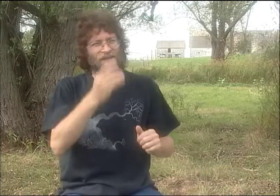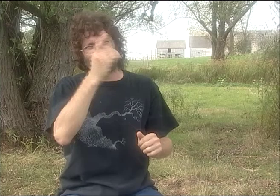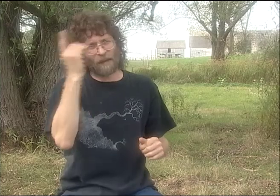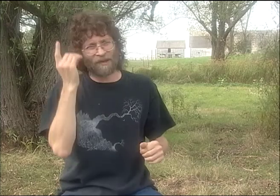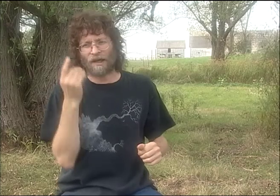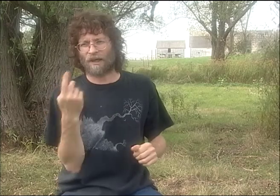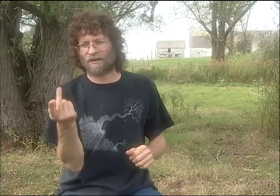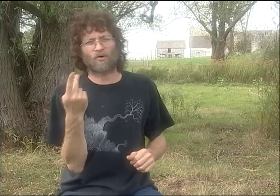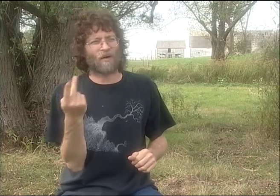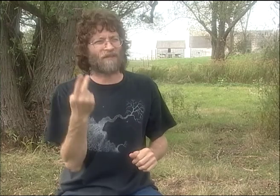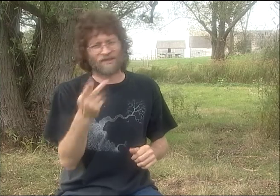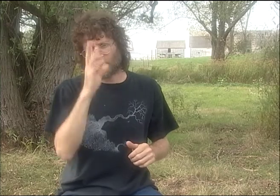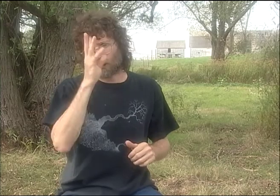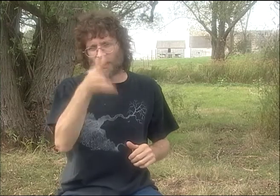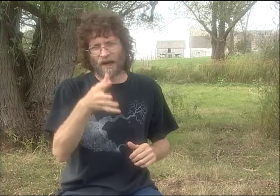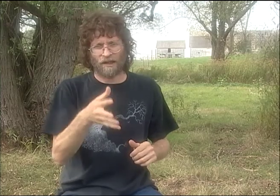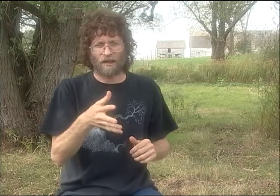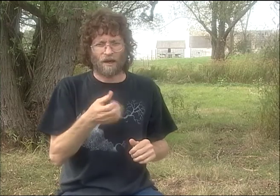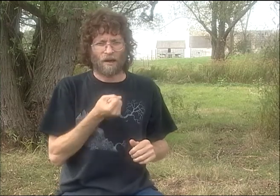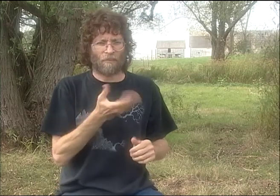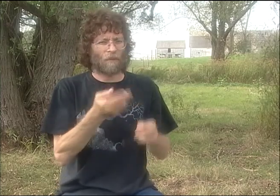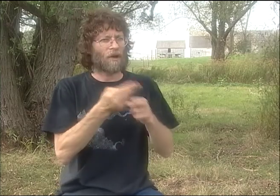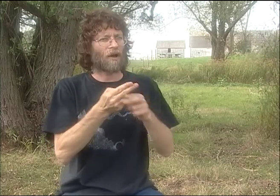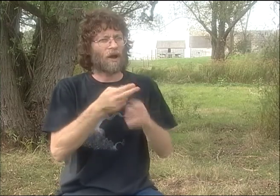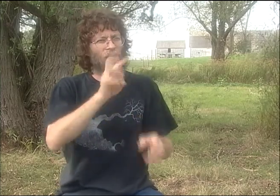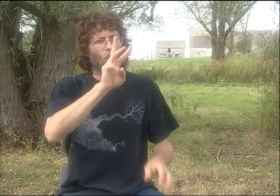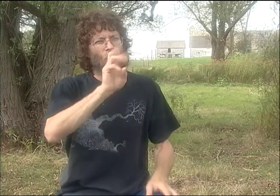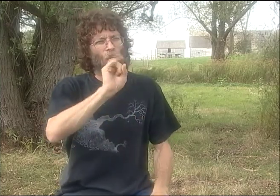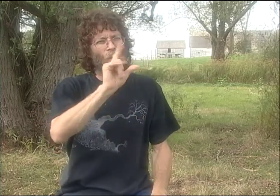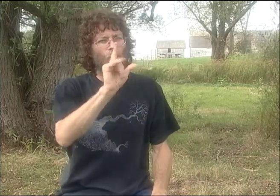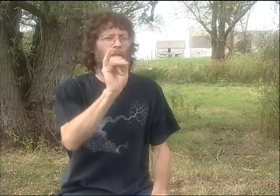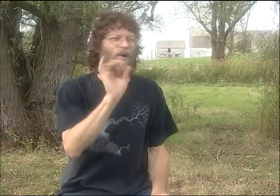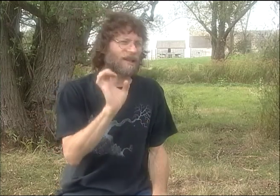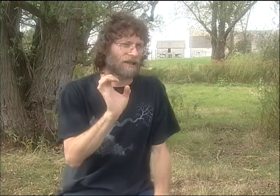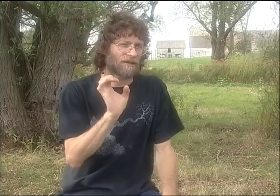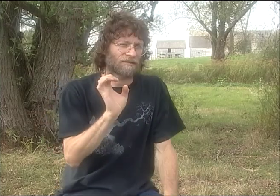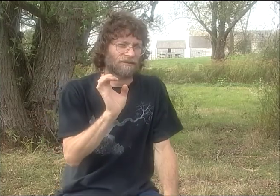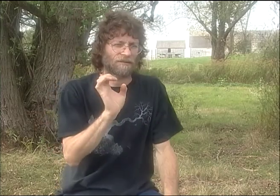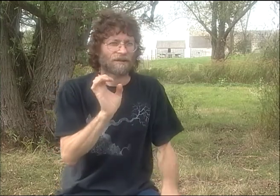AGAINST THE DOOR ON THE OTHER SIDE. SO I TOLD THIS WHOLE STORY TO DEBBIE,